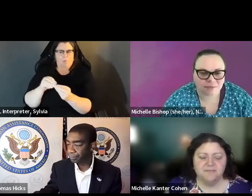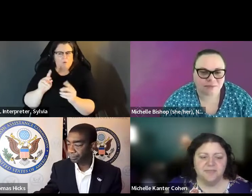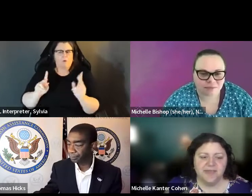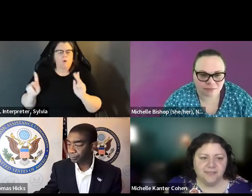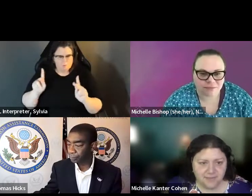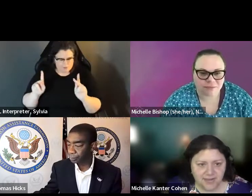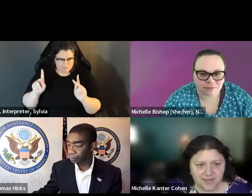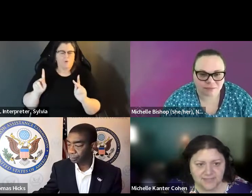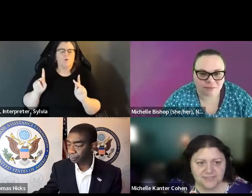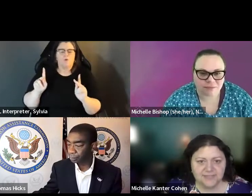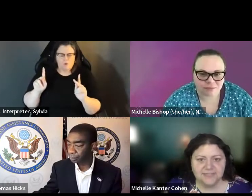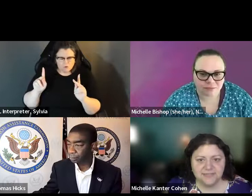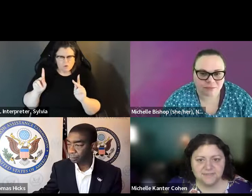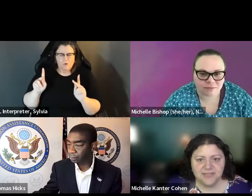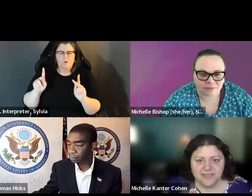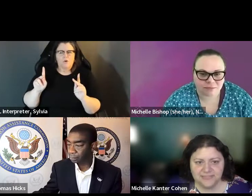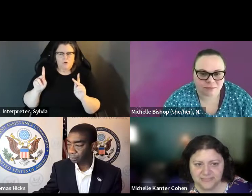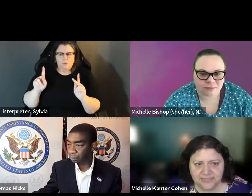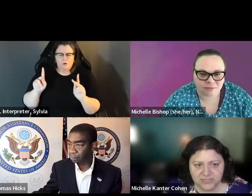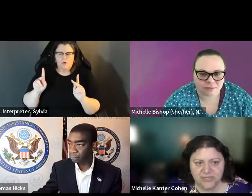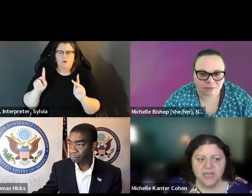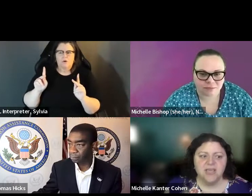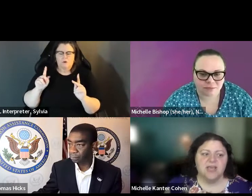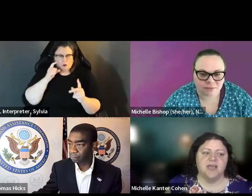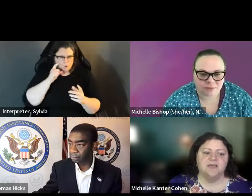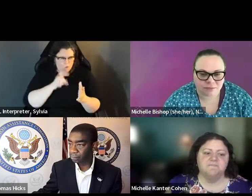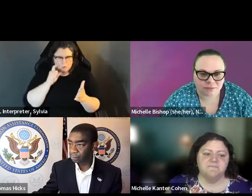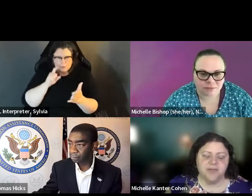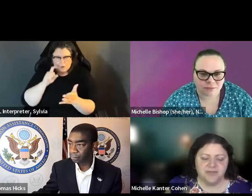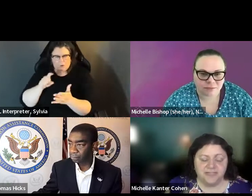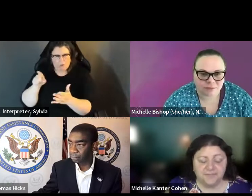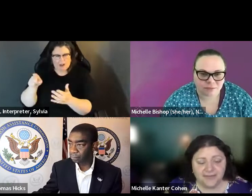It about the 2 8 litigation. I think there is a growing dare, I said, a growing consensus in the courts that have addressed the issue. dare I say it, a growing consensus in the curts that